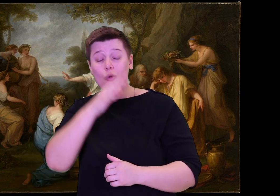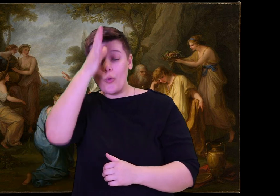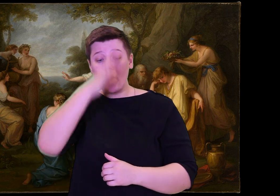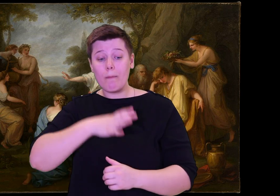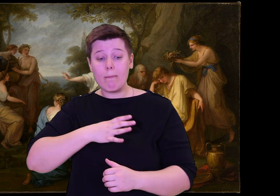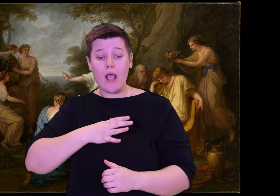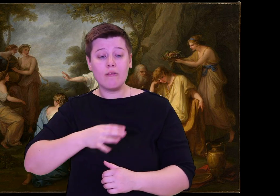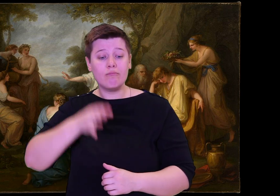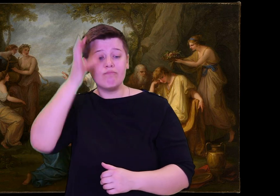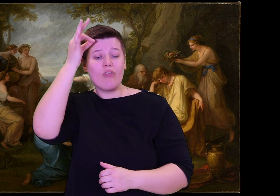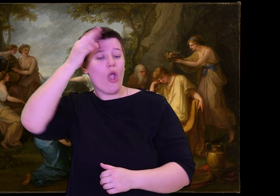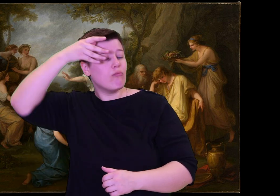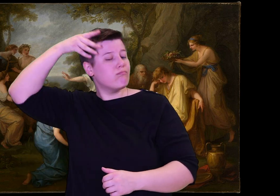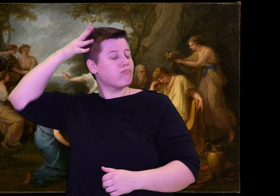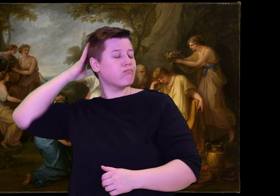woolen blankets, planning the journey told him by Athena.